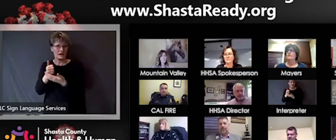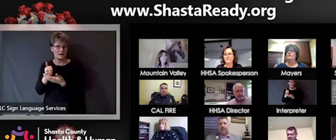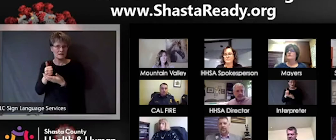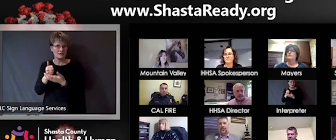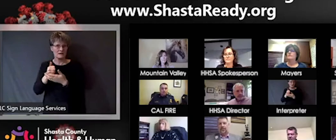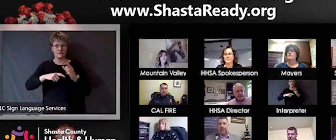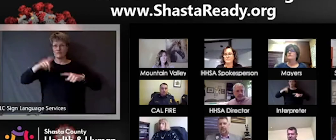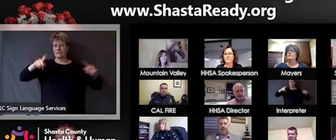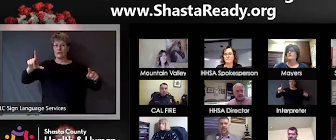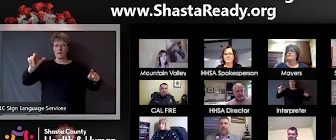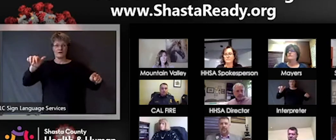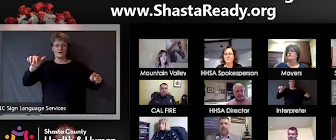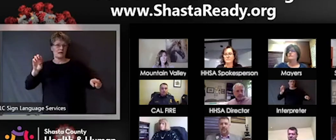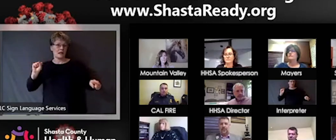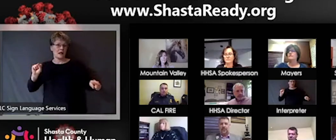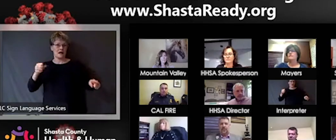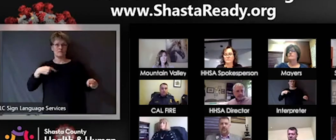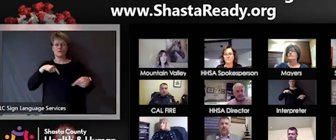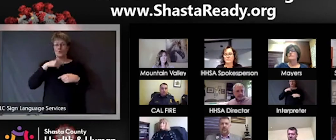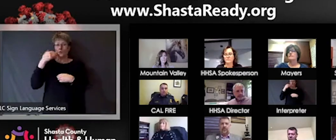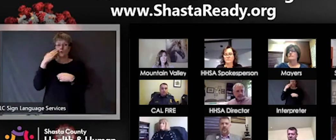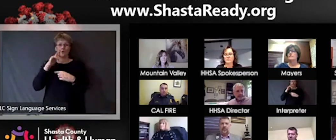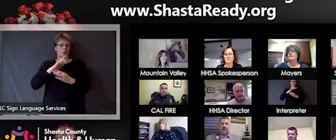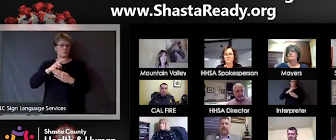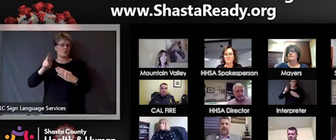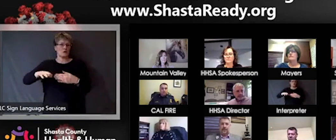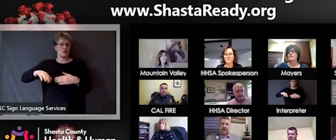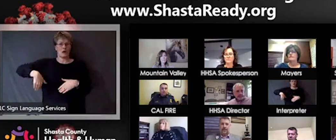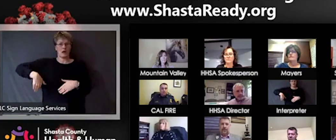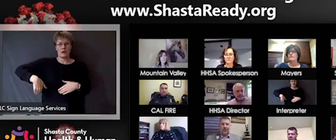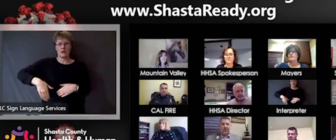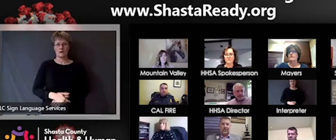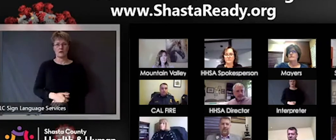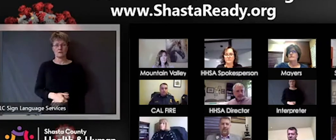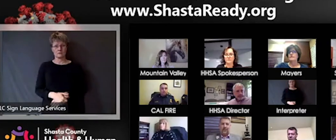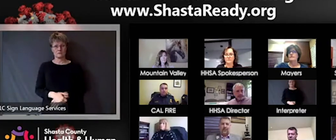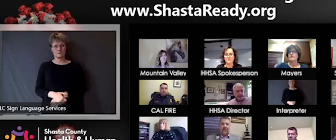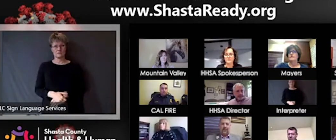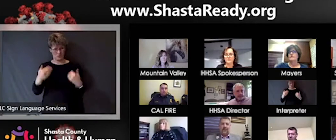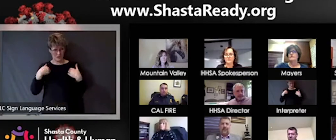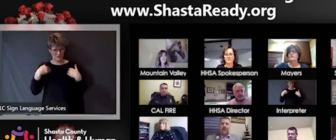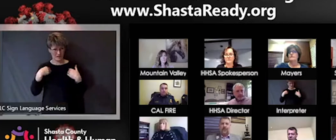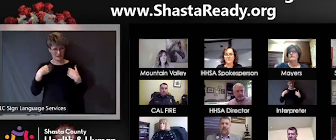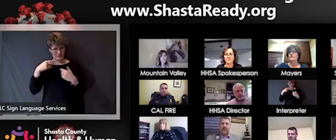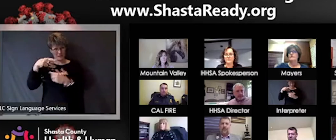probably an underestimate. Would that be counted in the pending category? We're not going to